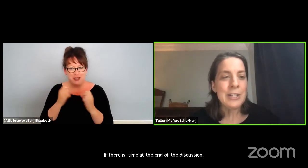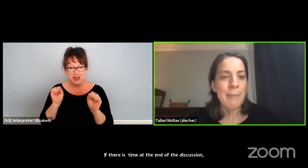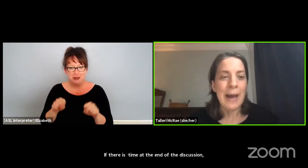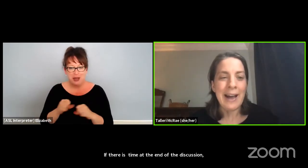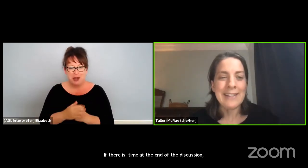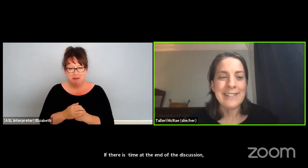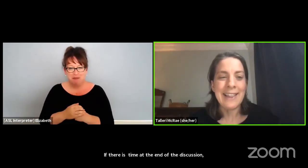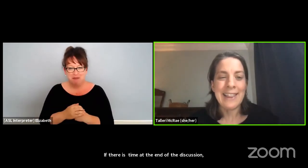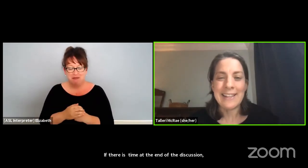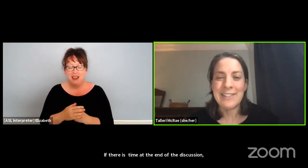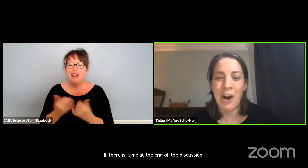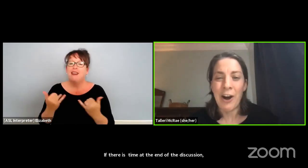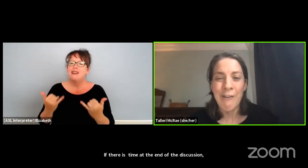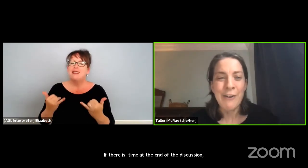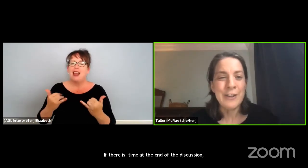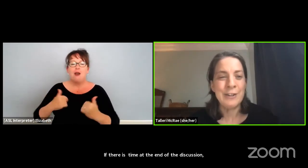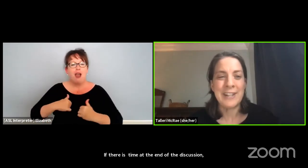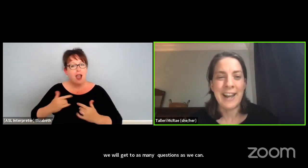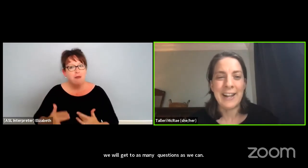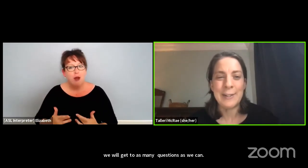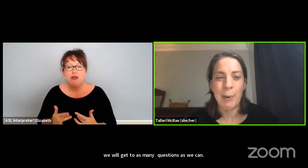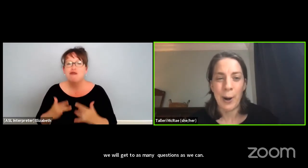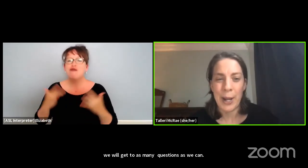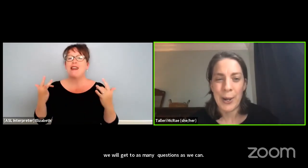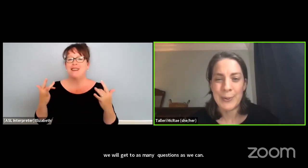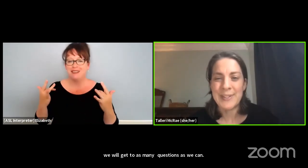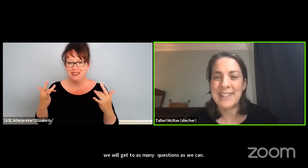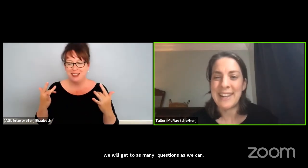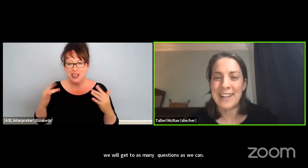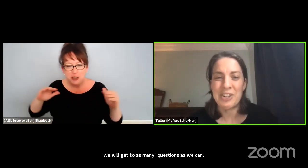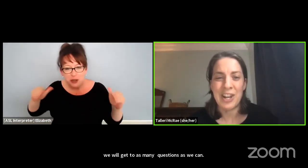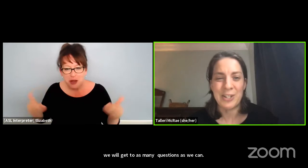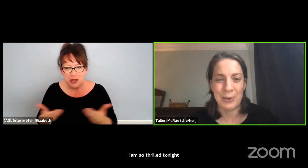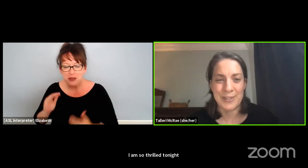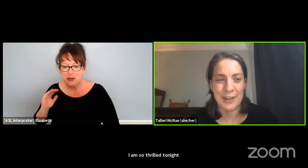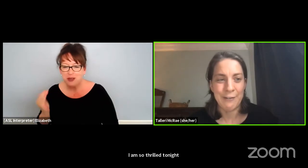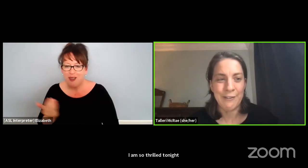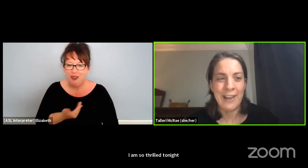to pass this off to tonight's party host E.J Joseph.